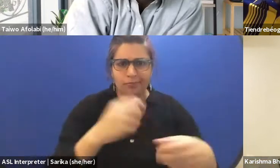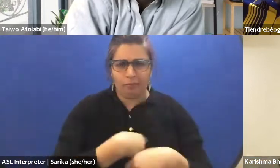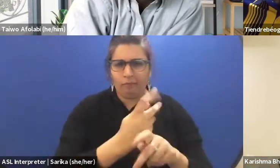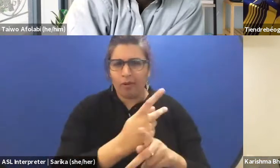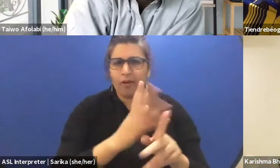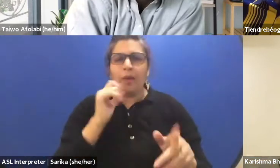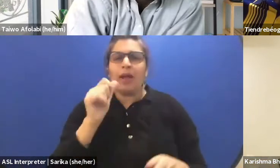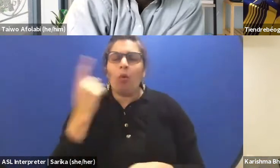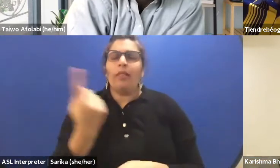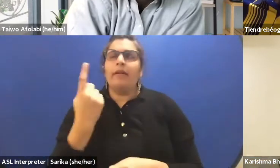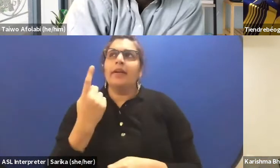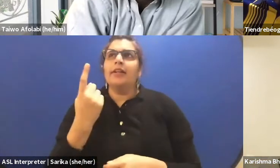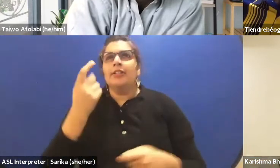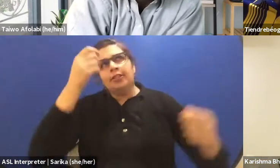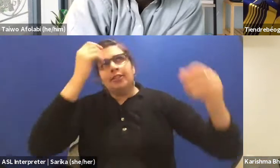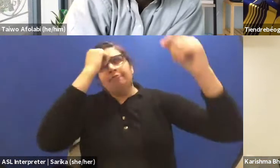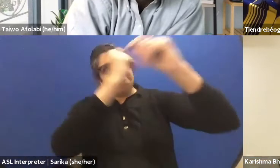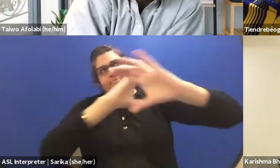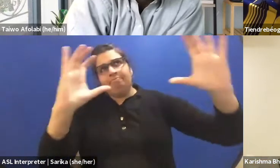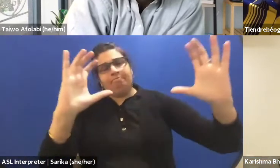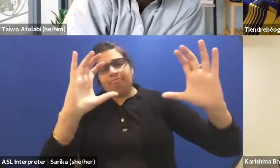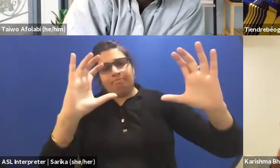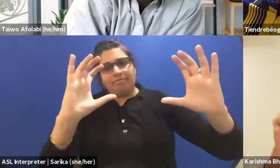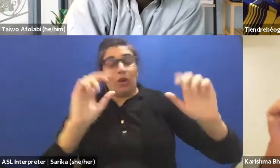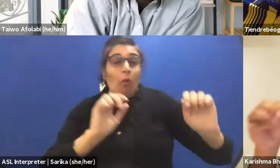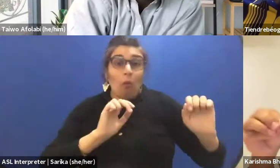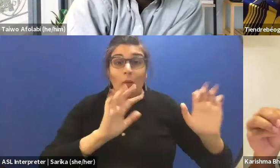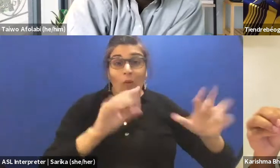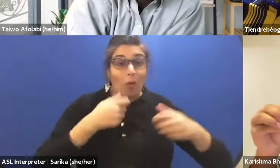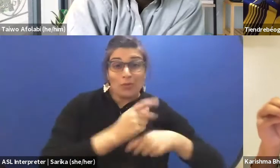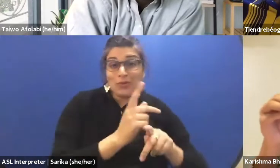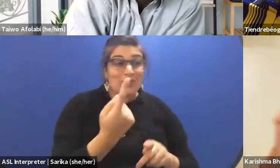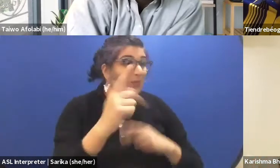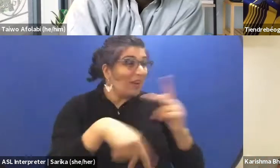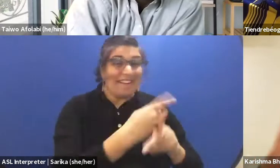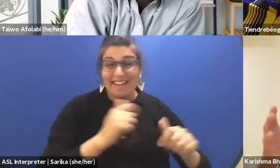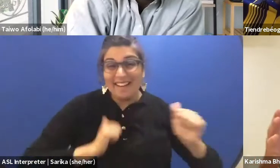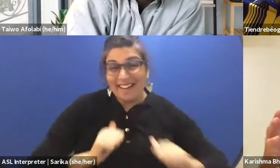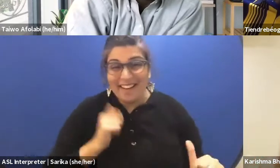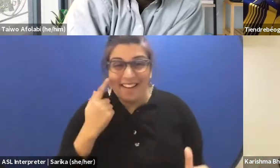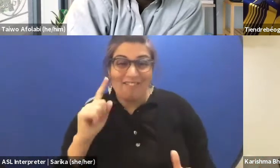about how awesome it would be to produce this one piece of work for a month.